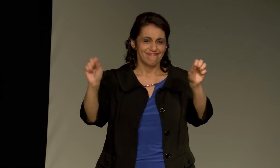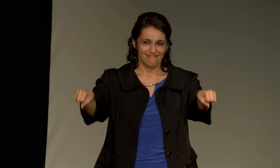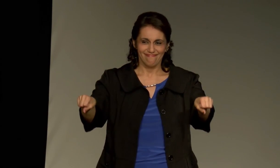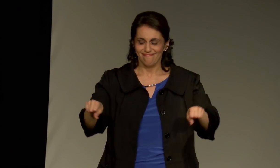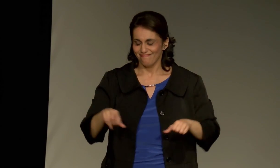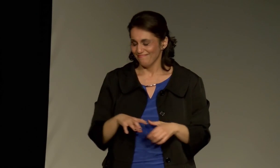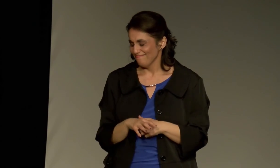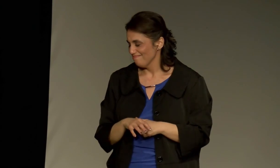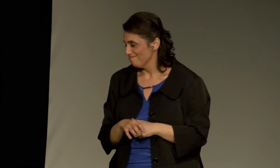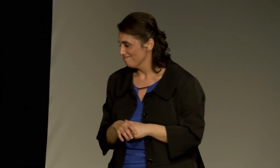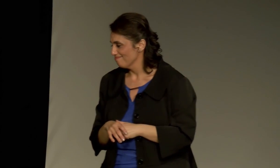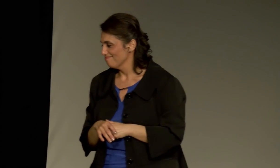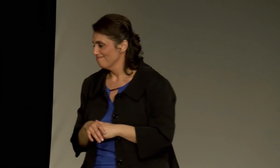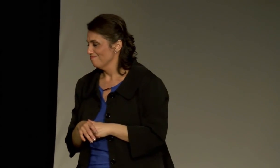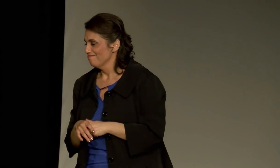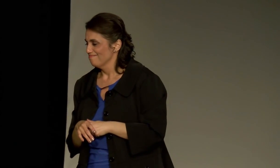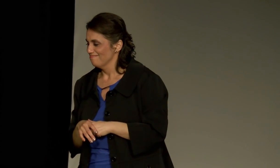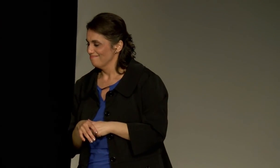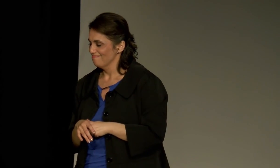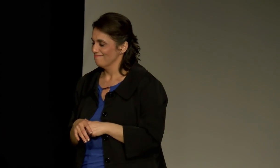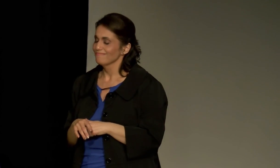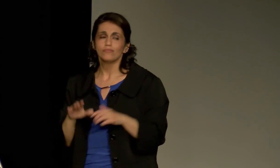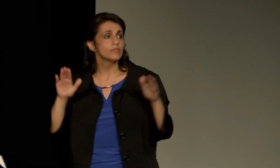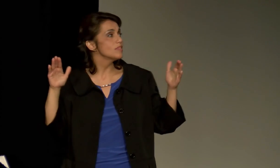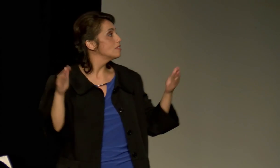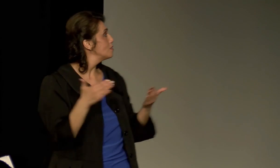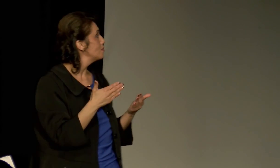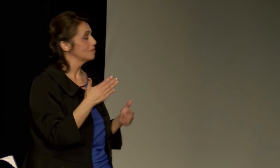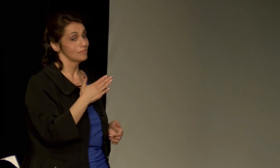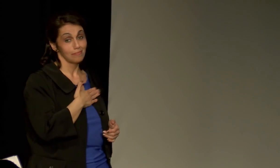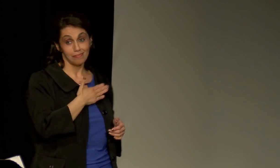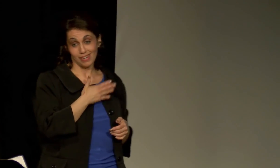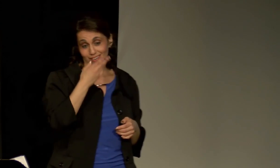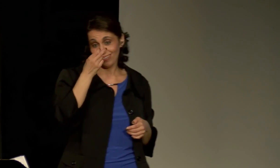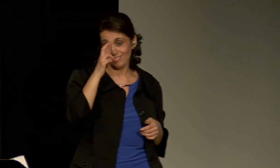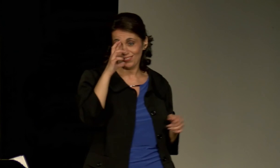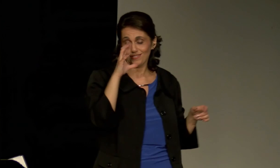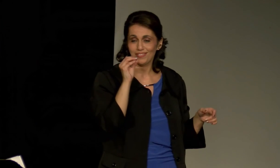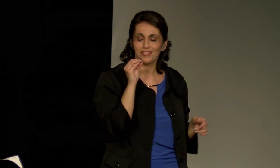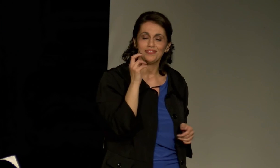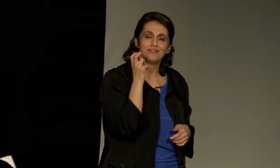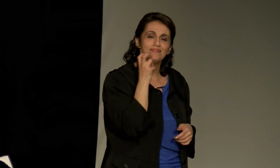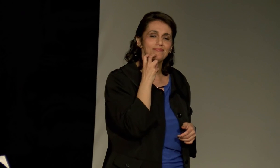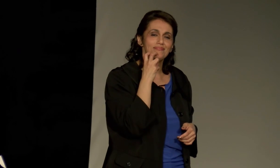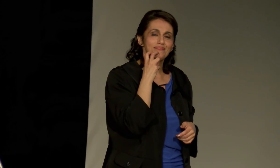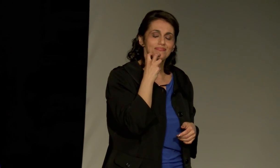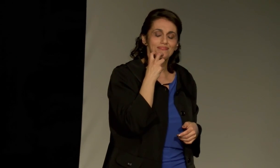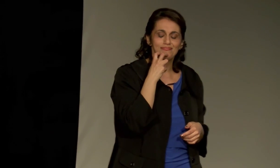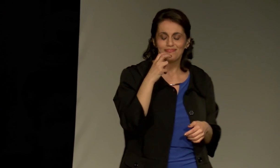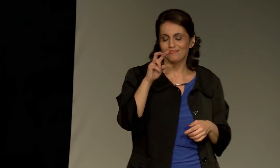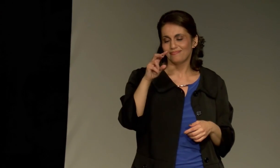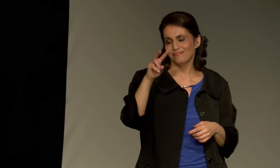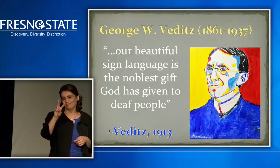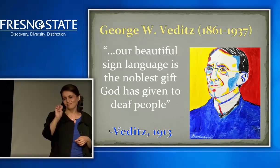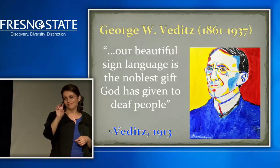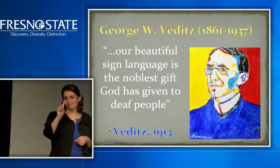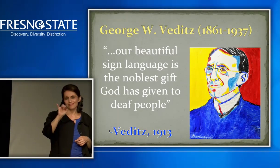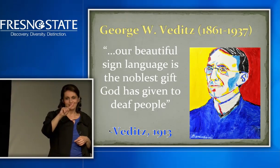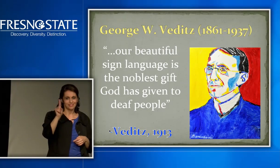language, and you need to find a common ground. I want to introduce my hero.